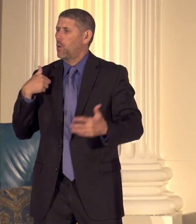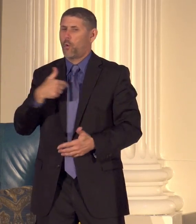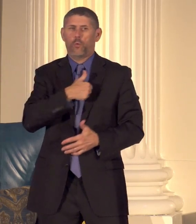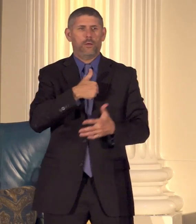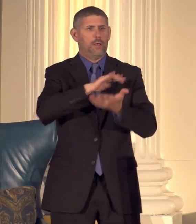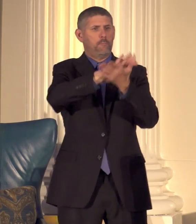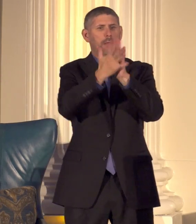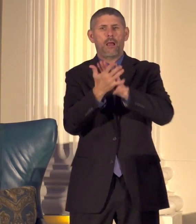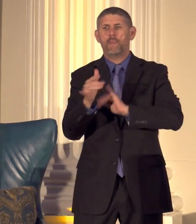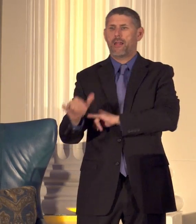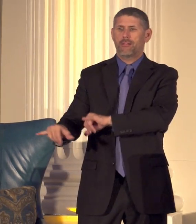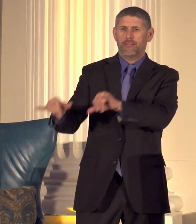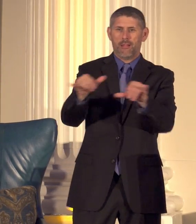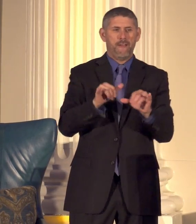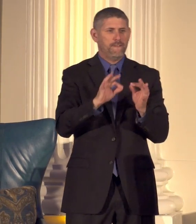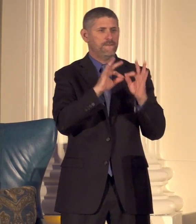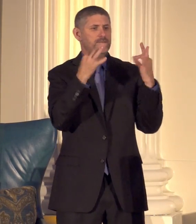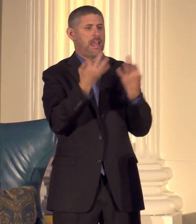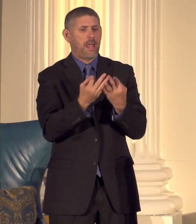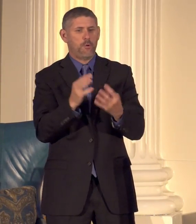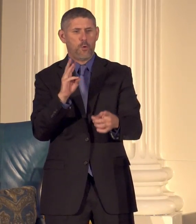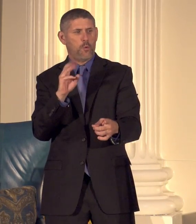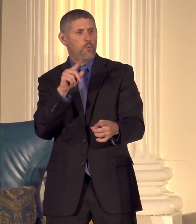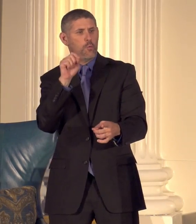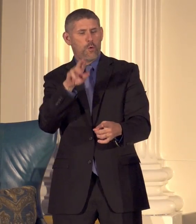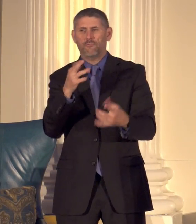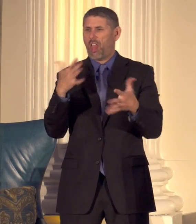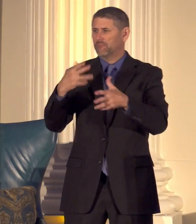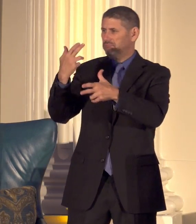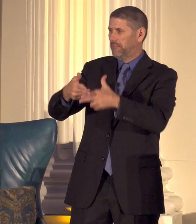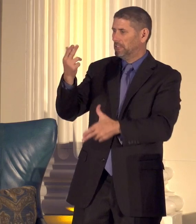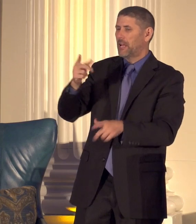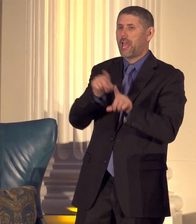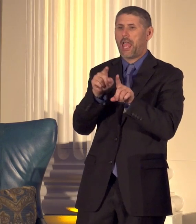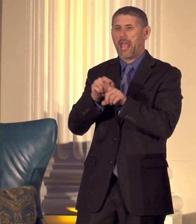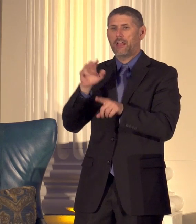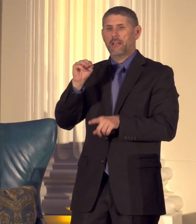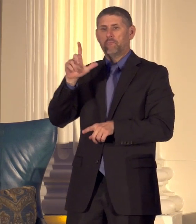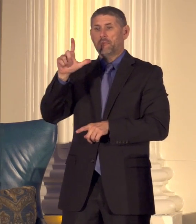and you know Walter mentioned that you know as Martin said you know brothers